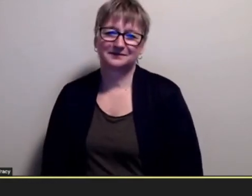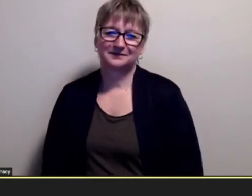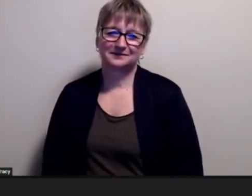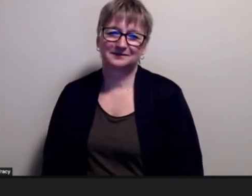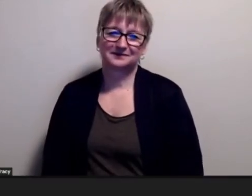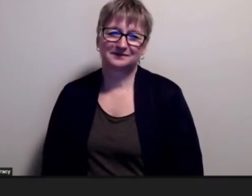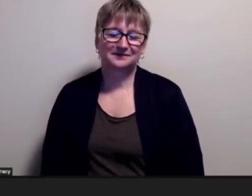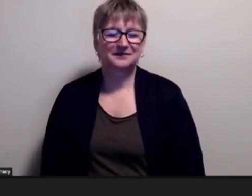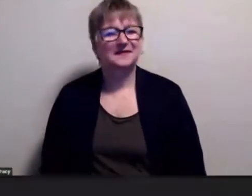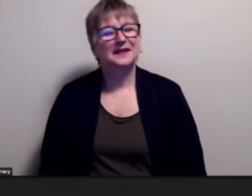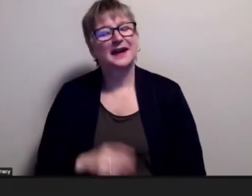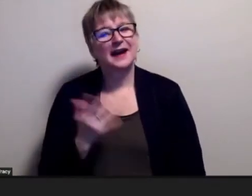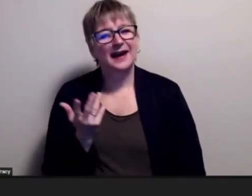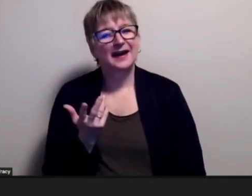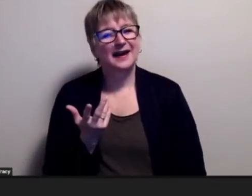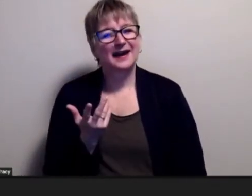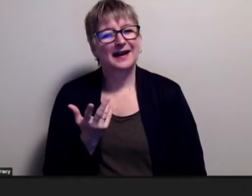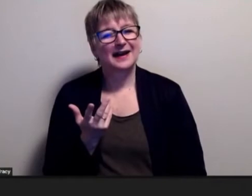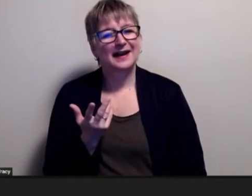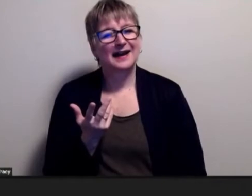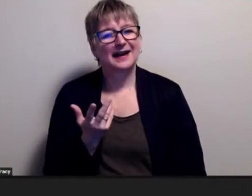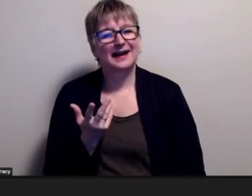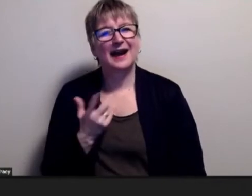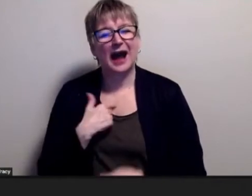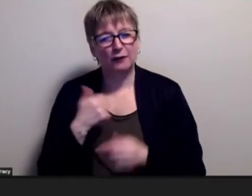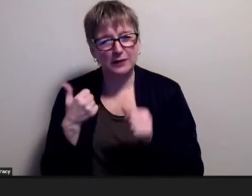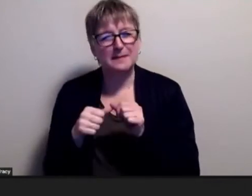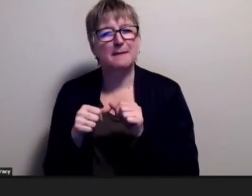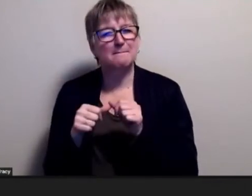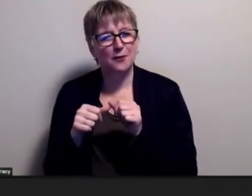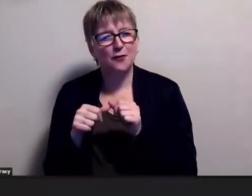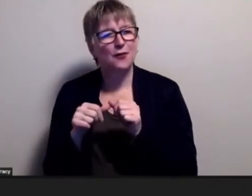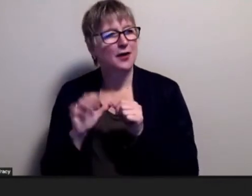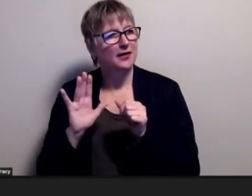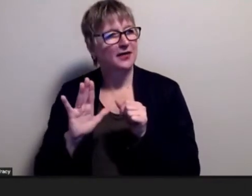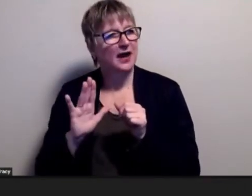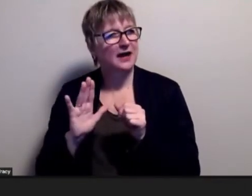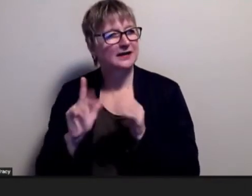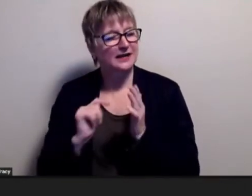you know major i remember you at that time i'm going to be really struggling with some of the